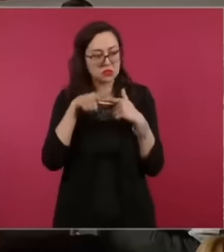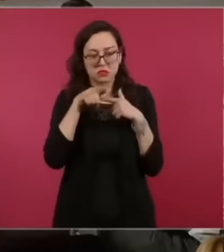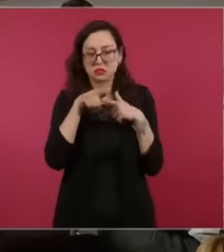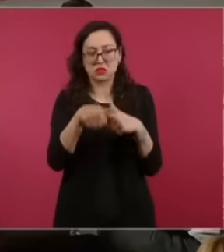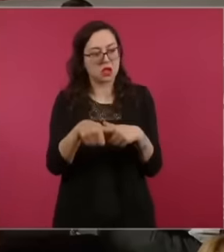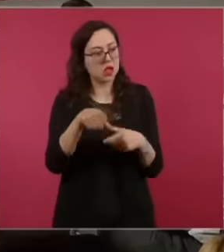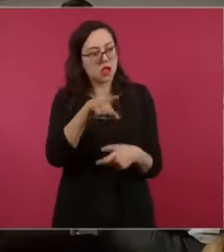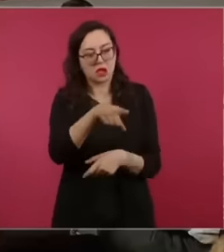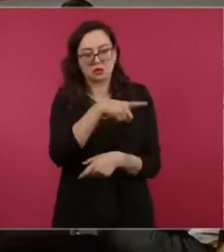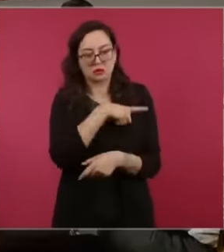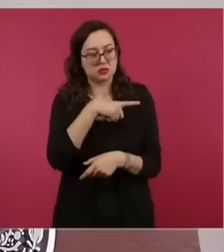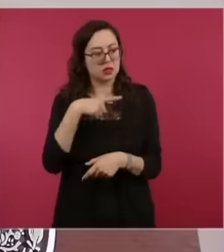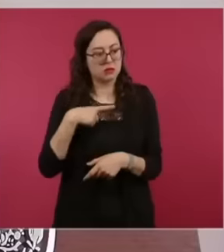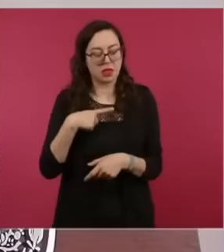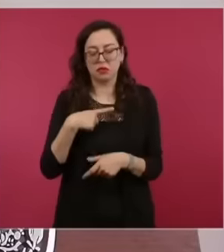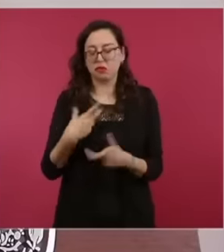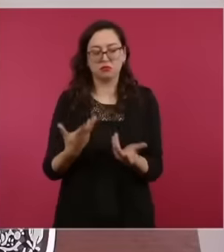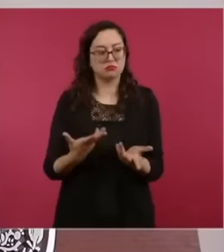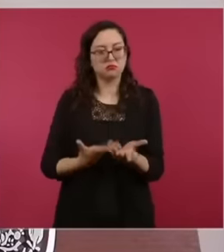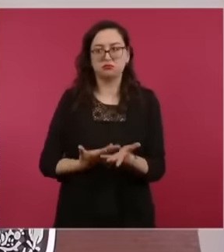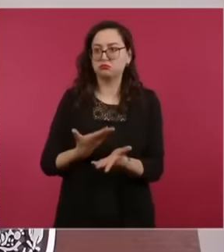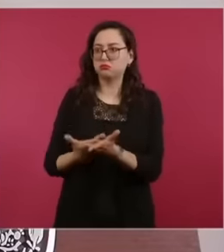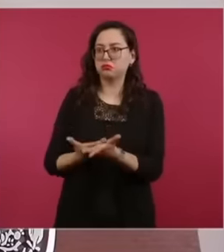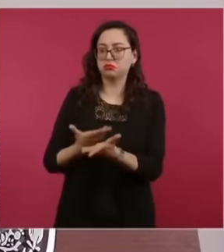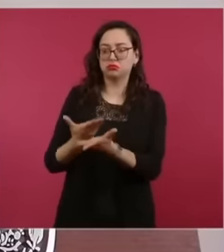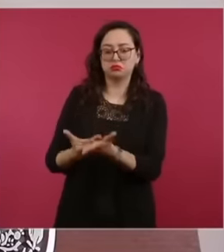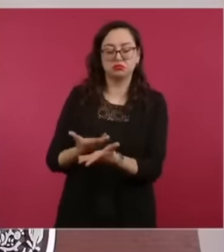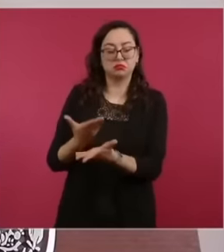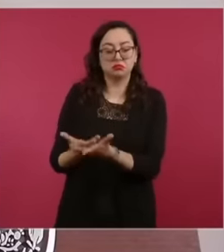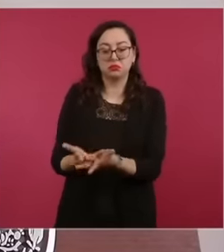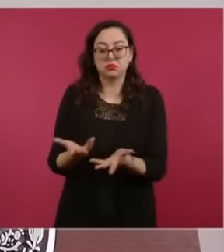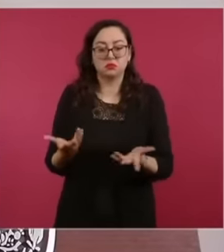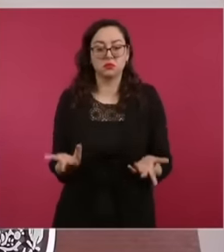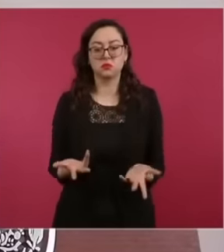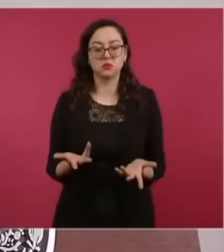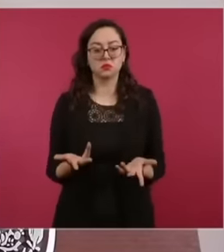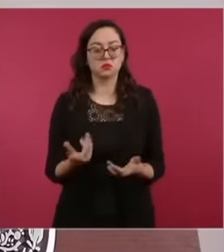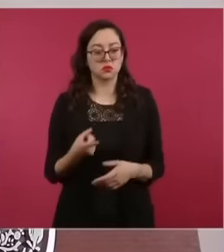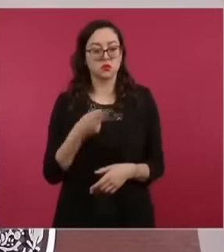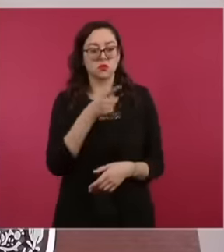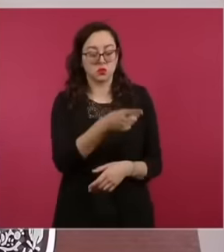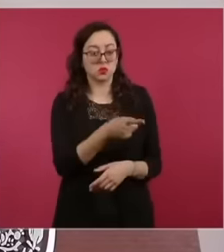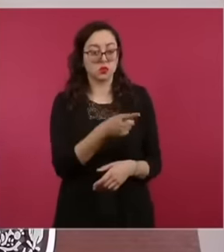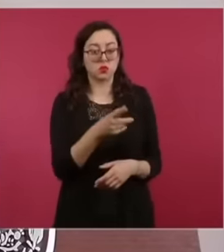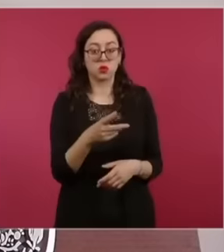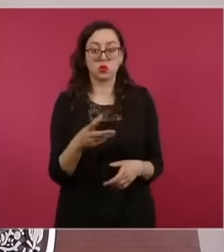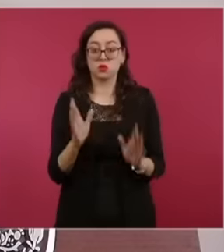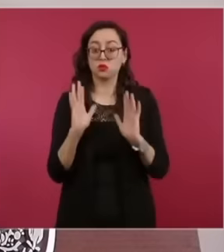replace the procedures appropriately, this has not prevented the validity